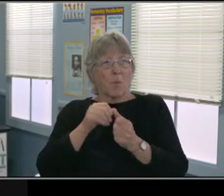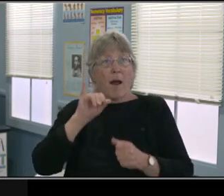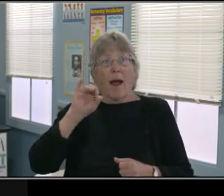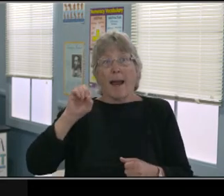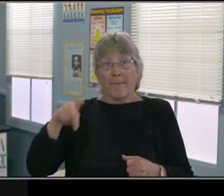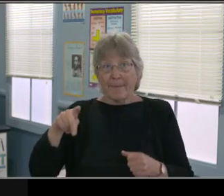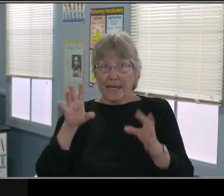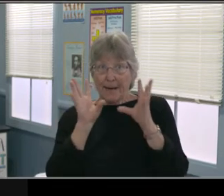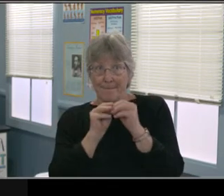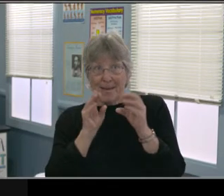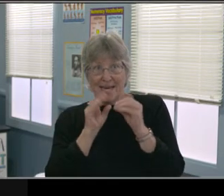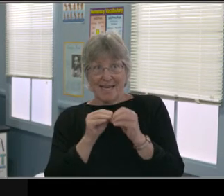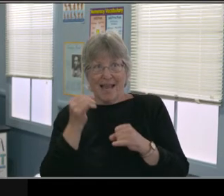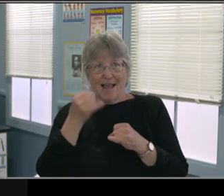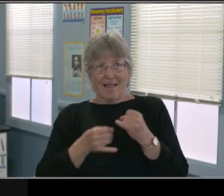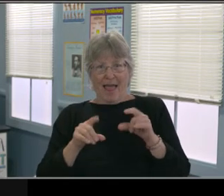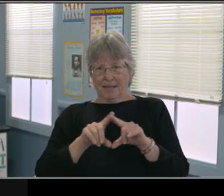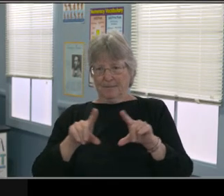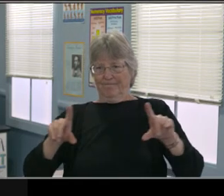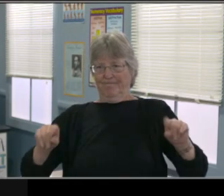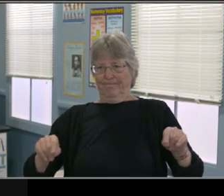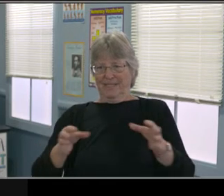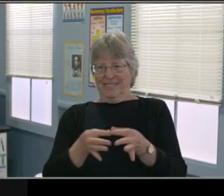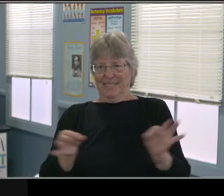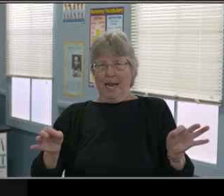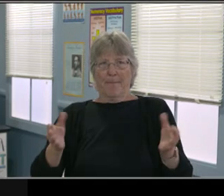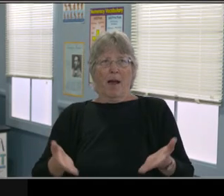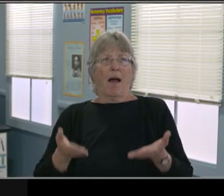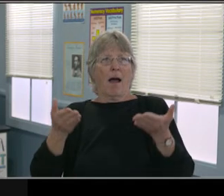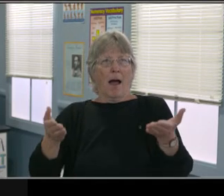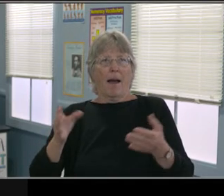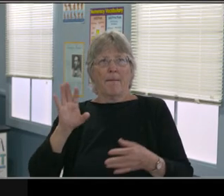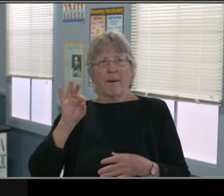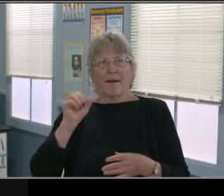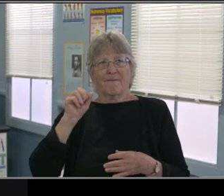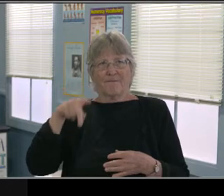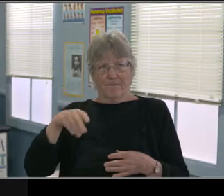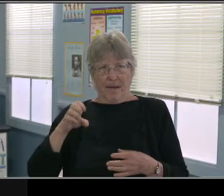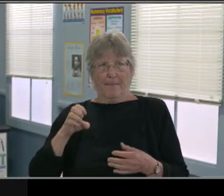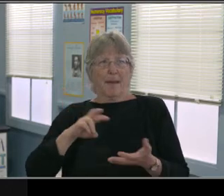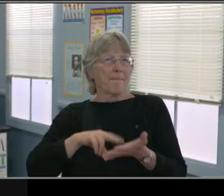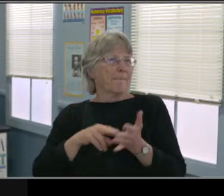So finally, we wanna look at how do we create it? So I've given you a, what is it.